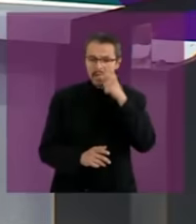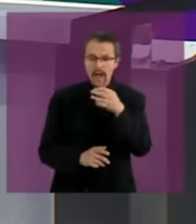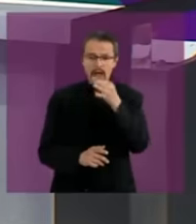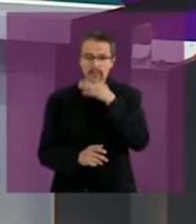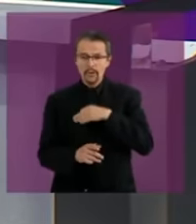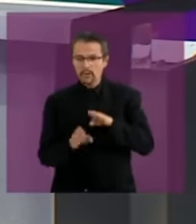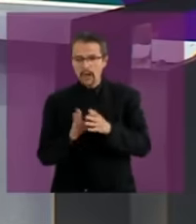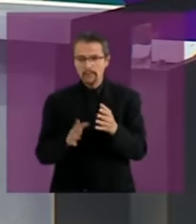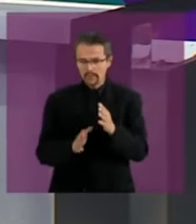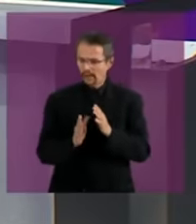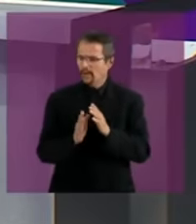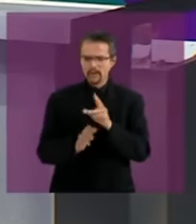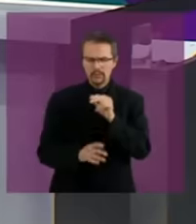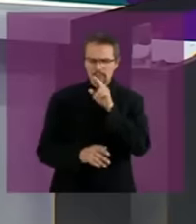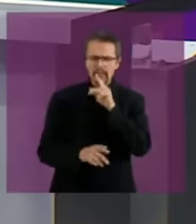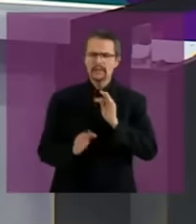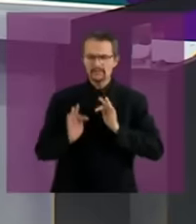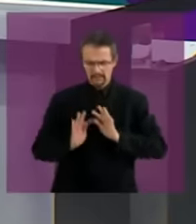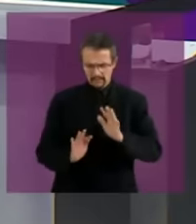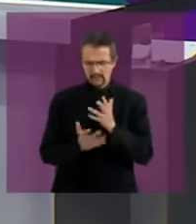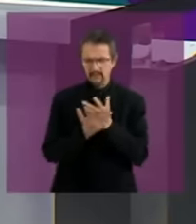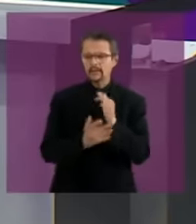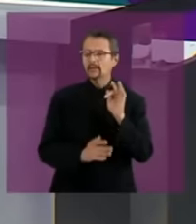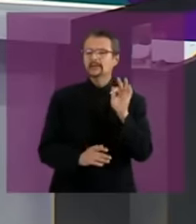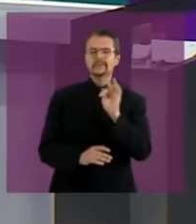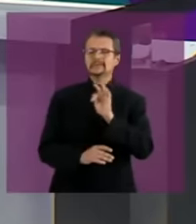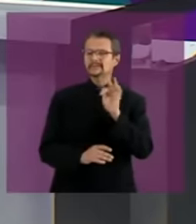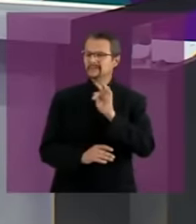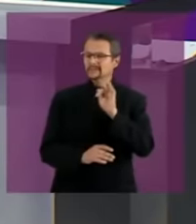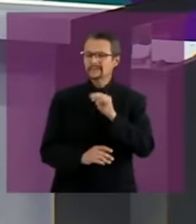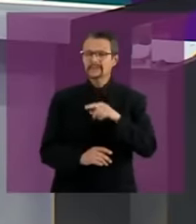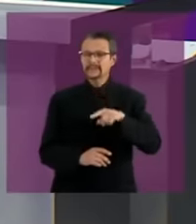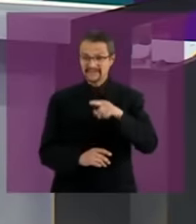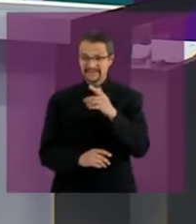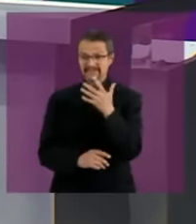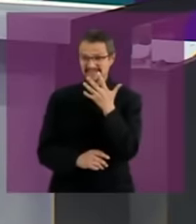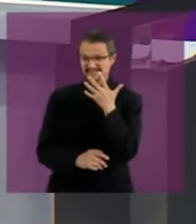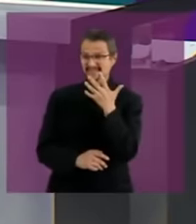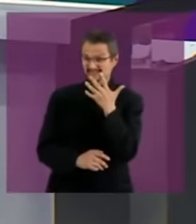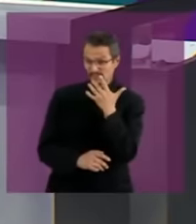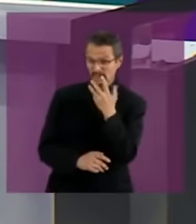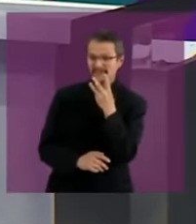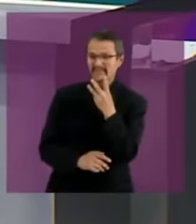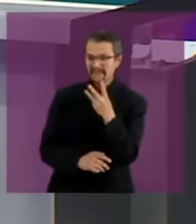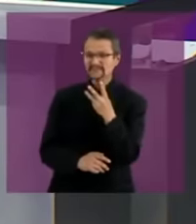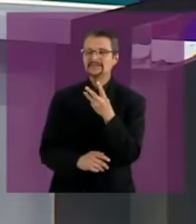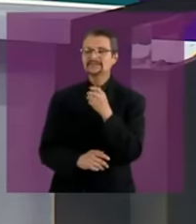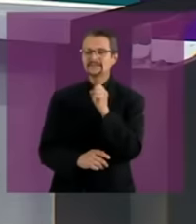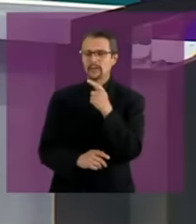anyway, if there are 53 seconds left, then there are 53 seconds